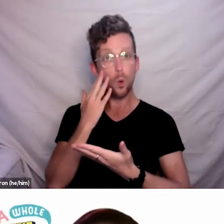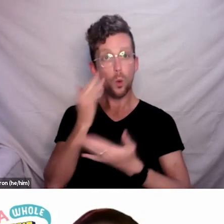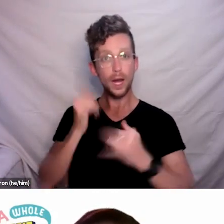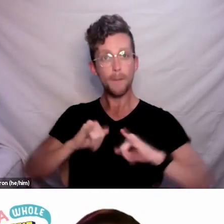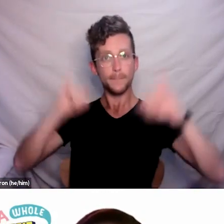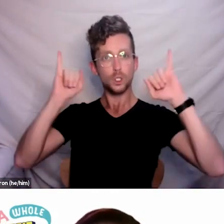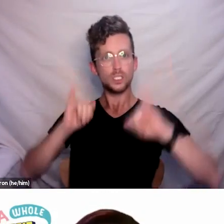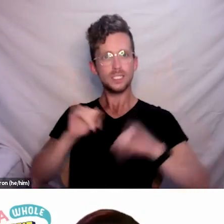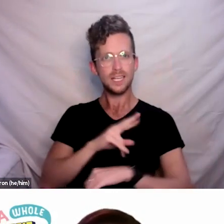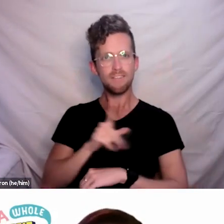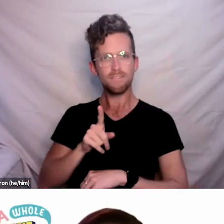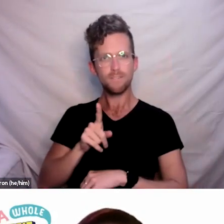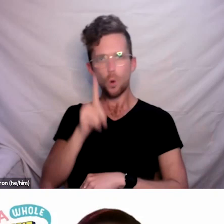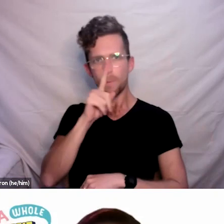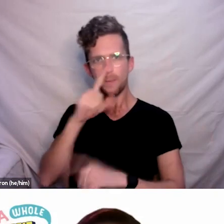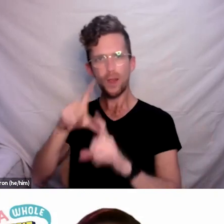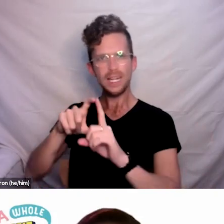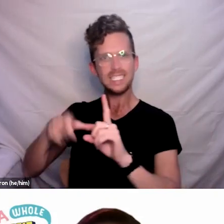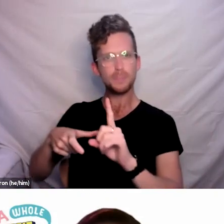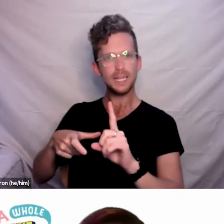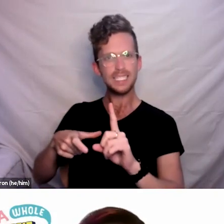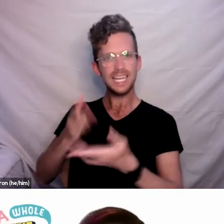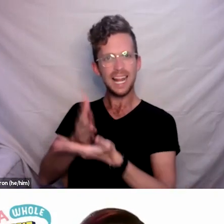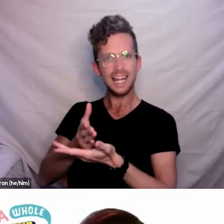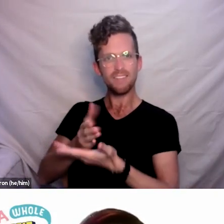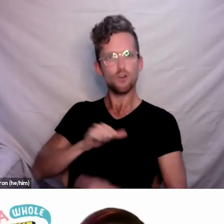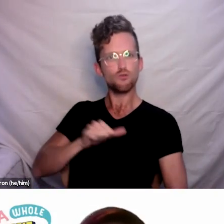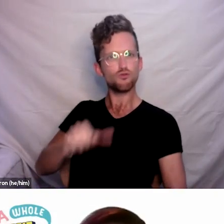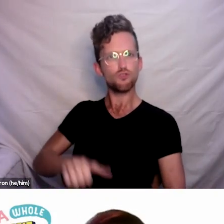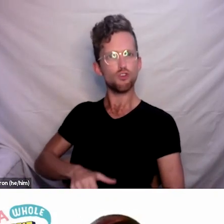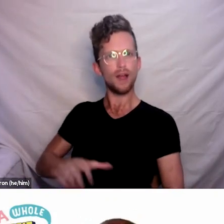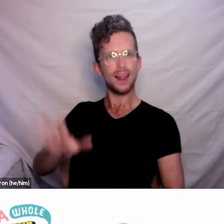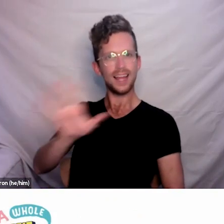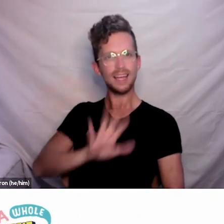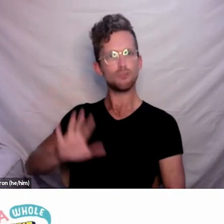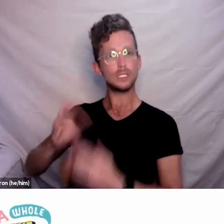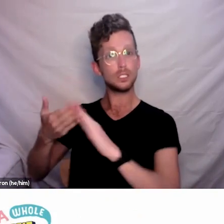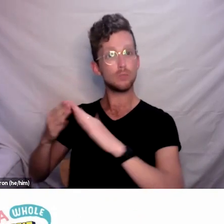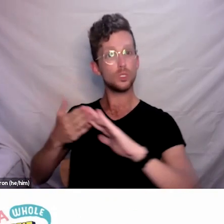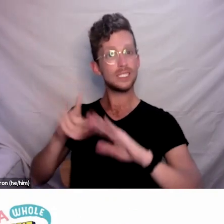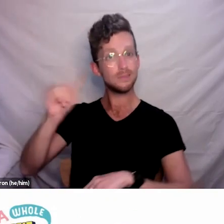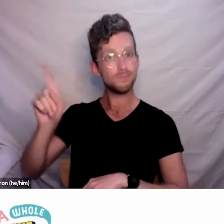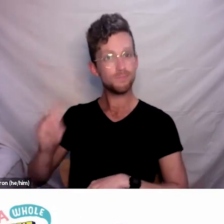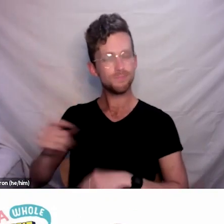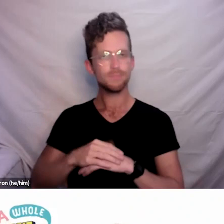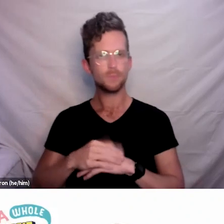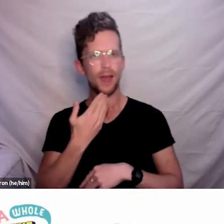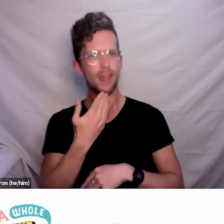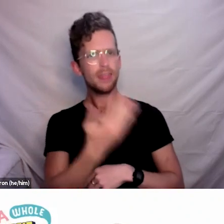in rural areas and communities? Thanks Prudence, it’s Paula speaking.